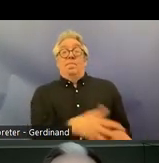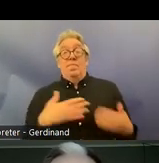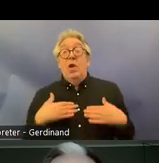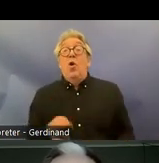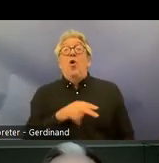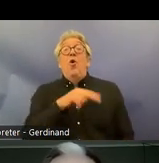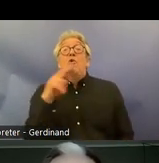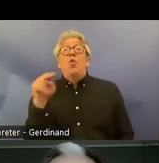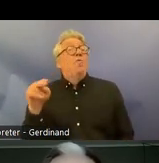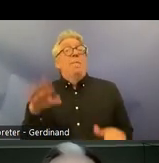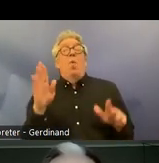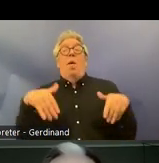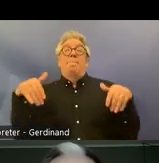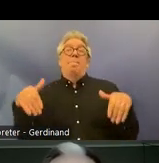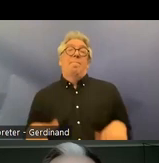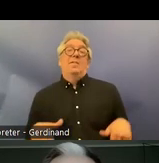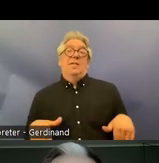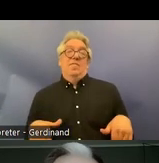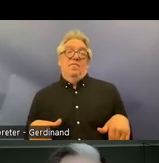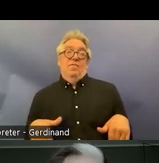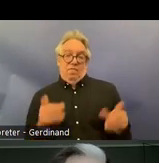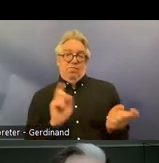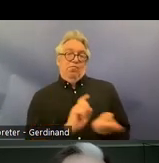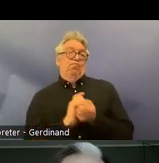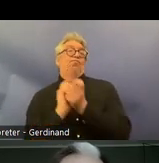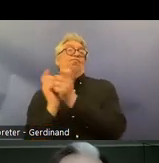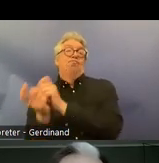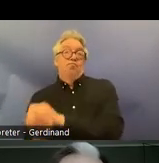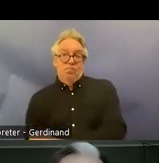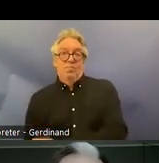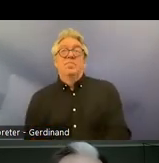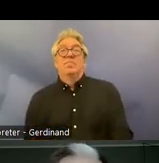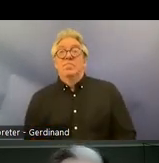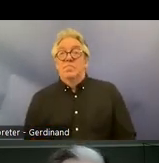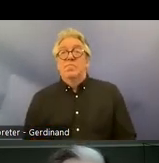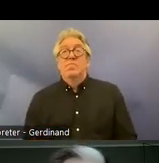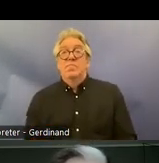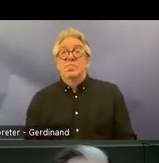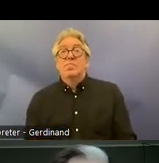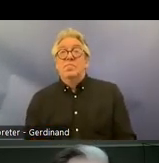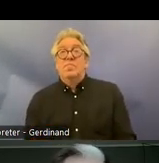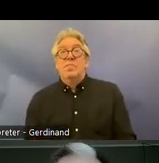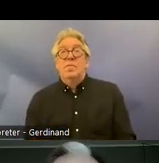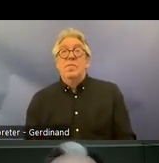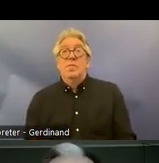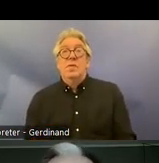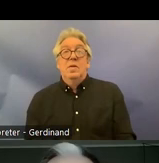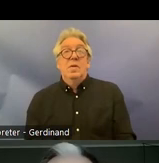transformation and uh as we were as the we've already been told there's a